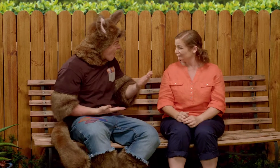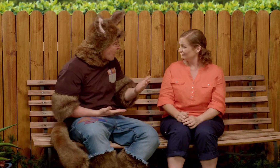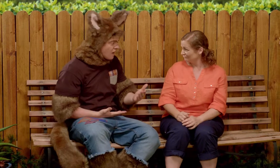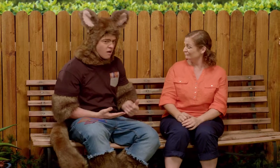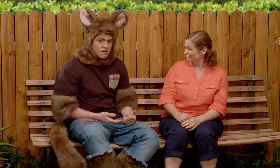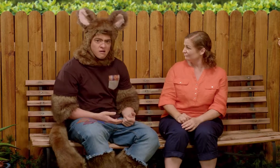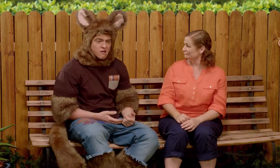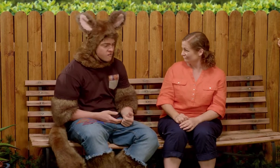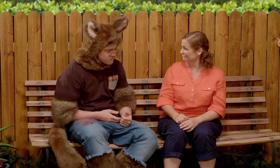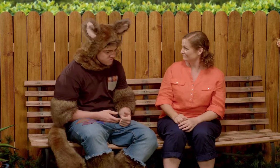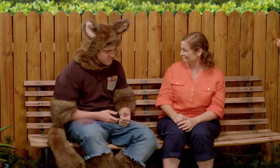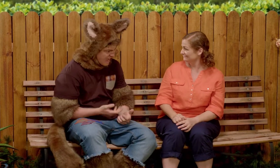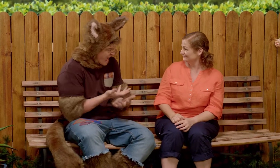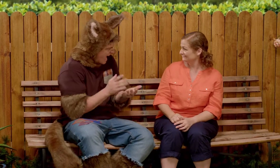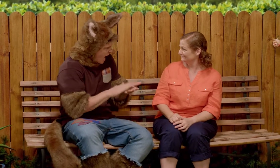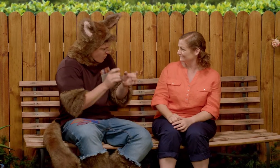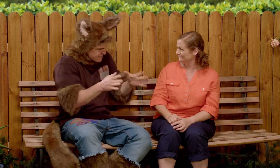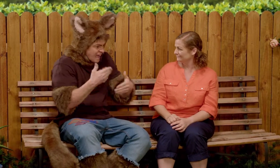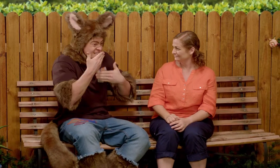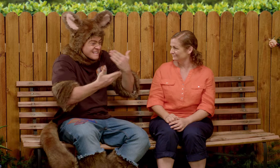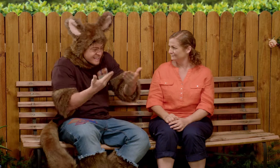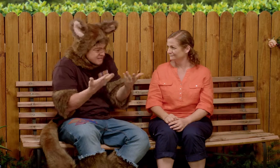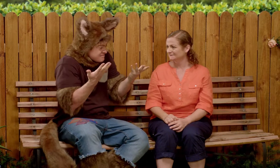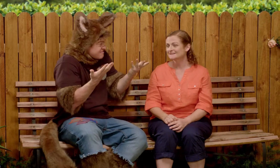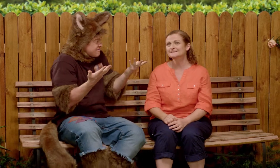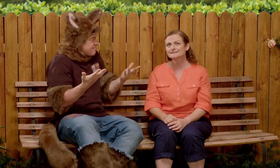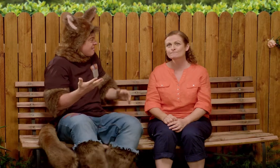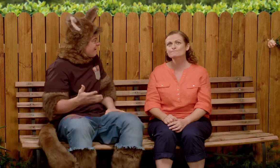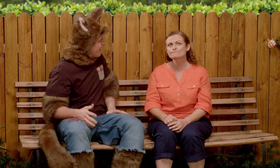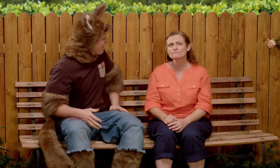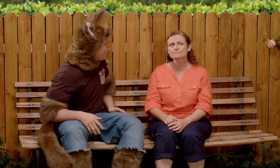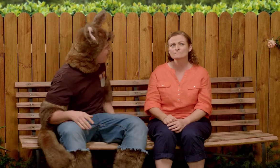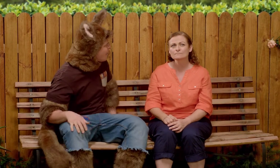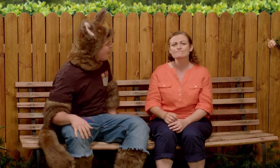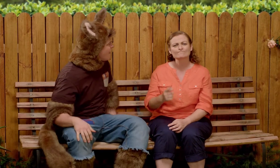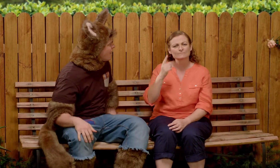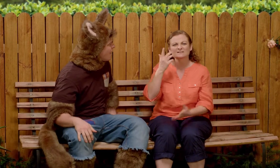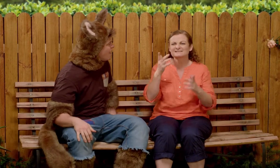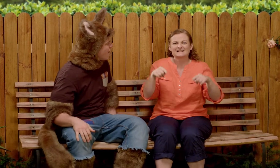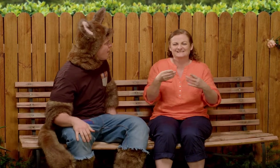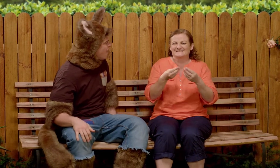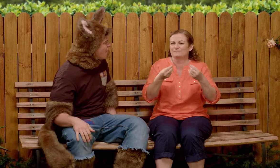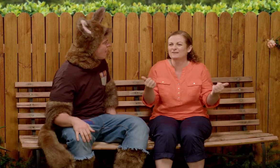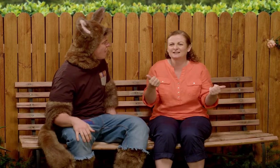My own story? Mmm-hmm. How would I start it? Hmm, well you start it